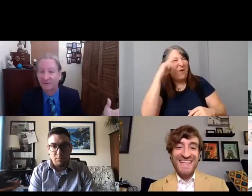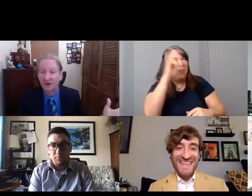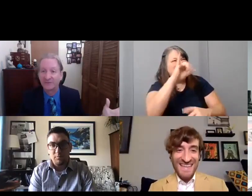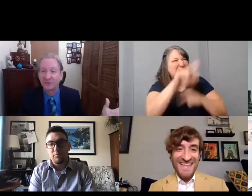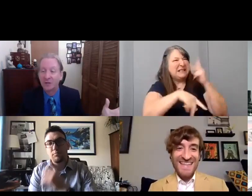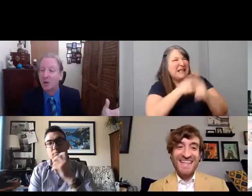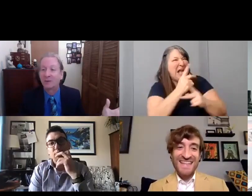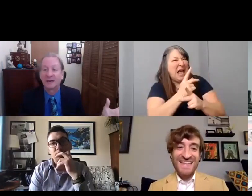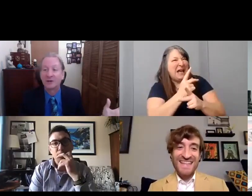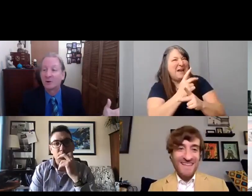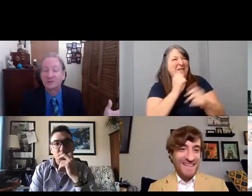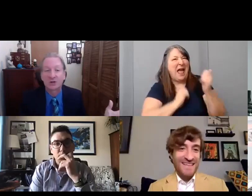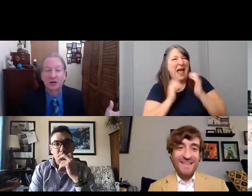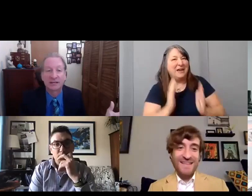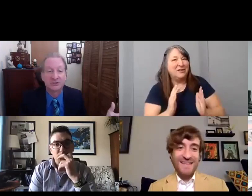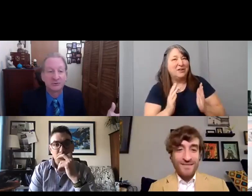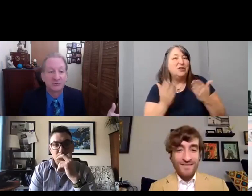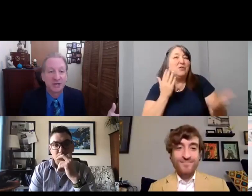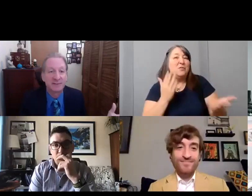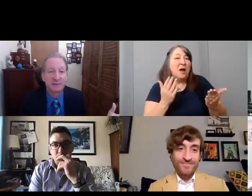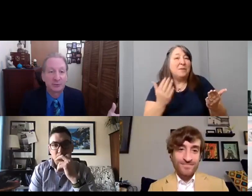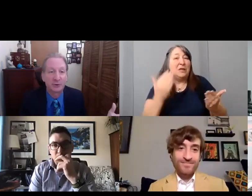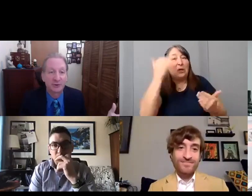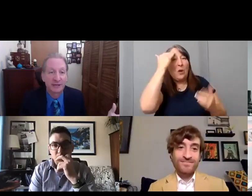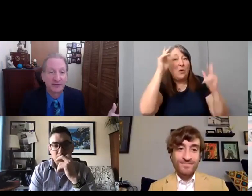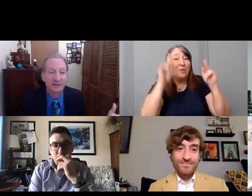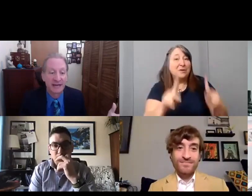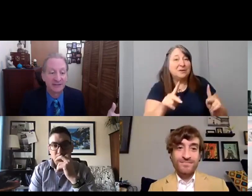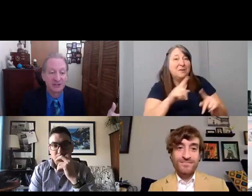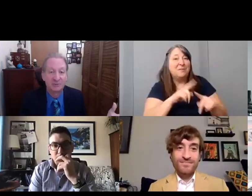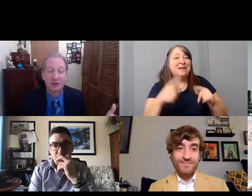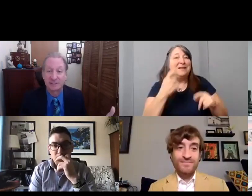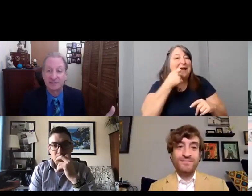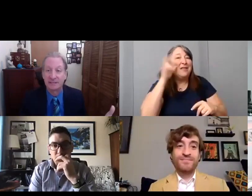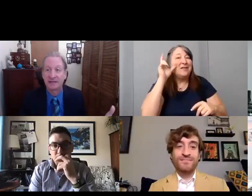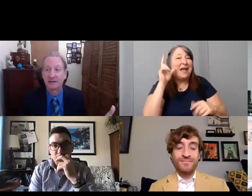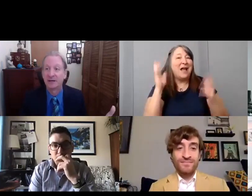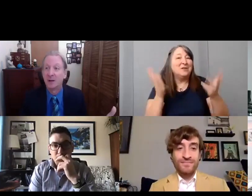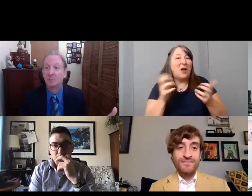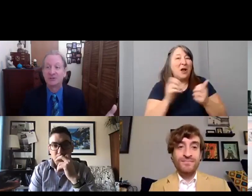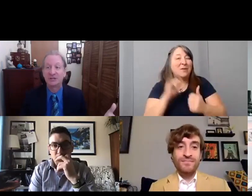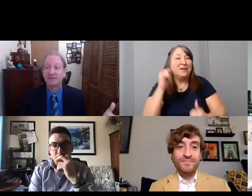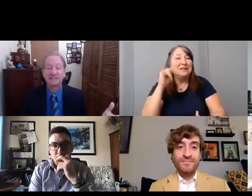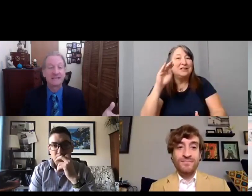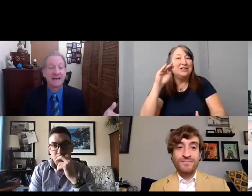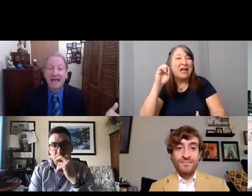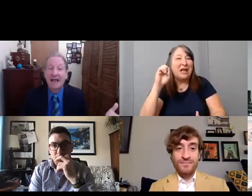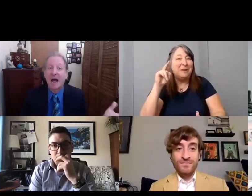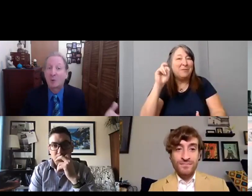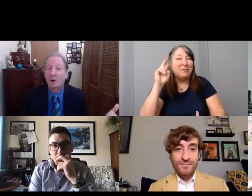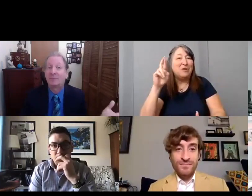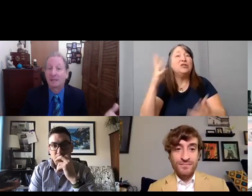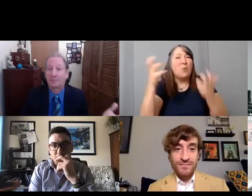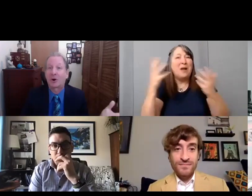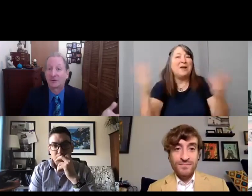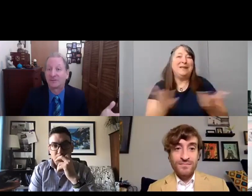But I know I was talking to Jamie Brewer the other day and she wanted to be here, but she even said hey I want to be a part of this